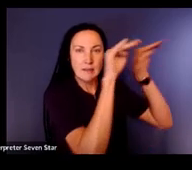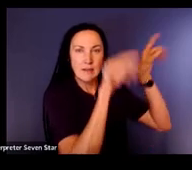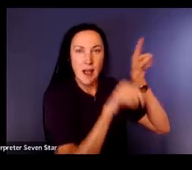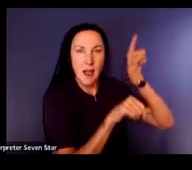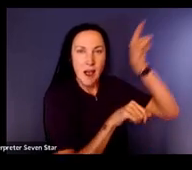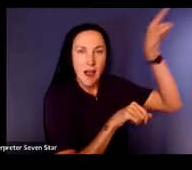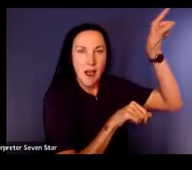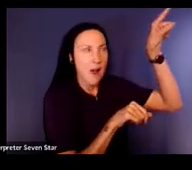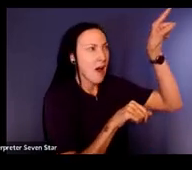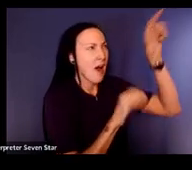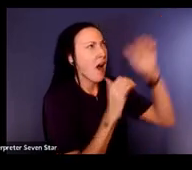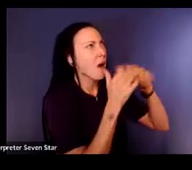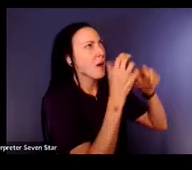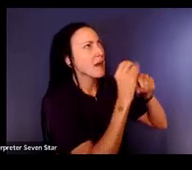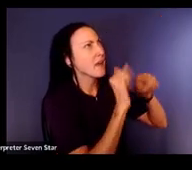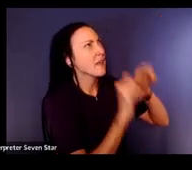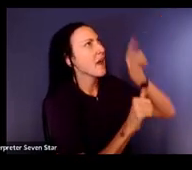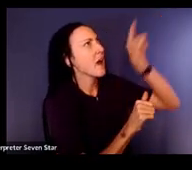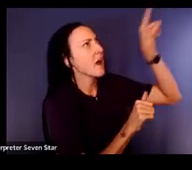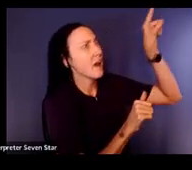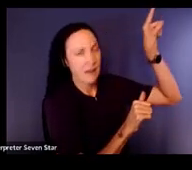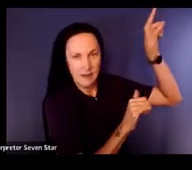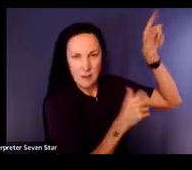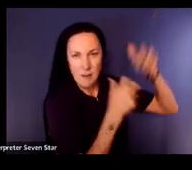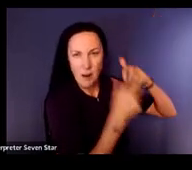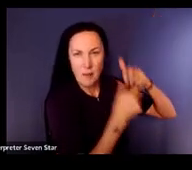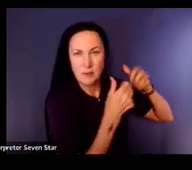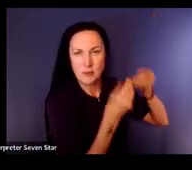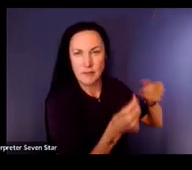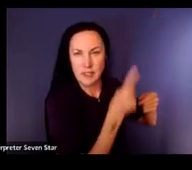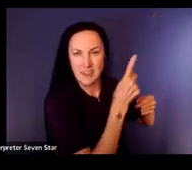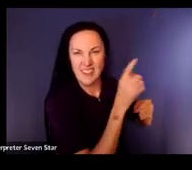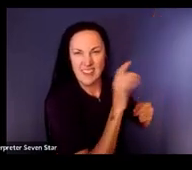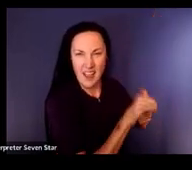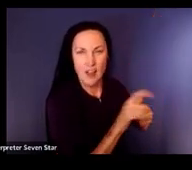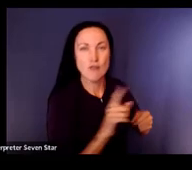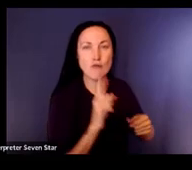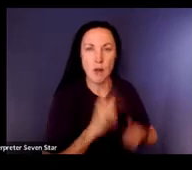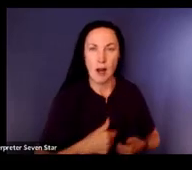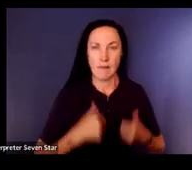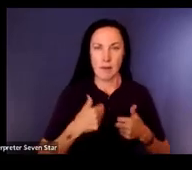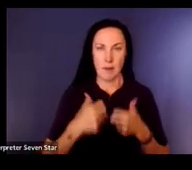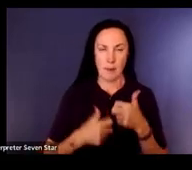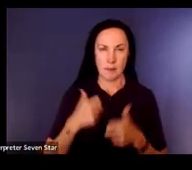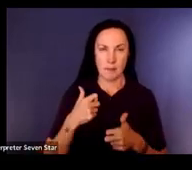stick to push something? Those are the kinds of things I start looking for. Do they have a